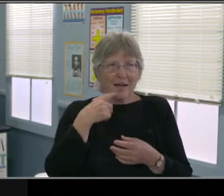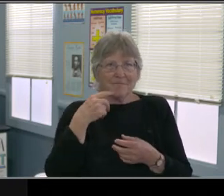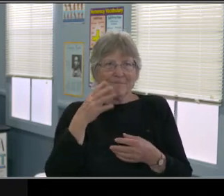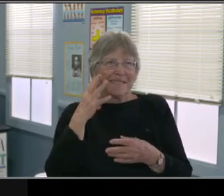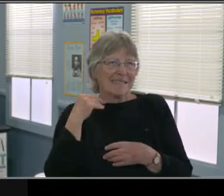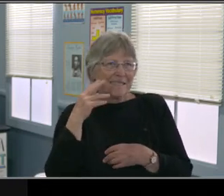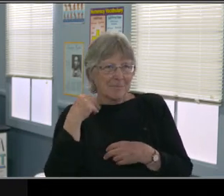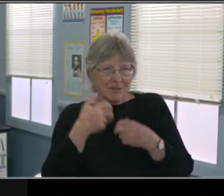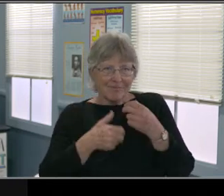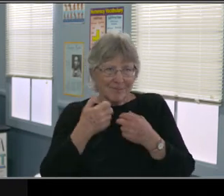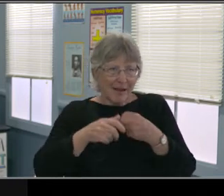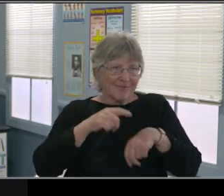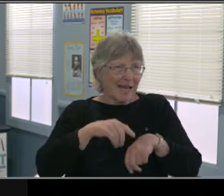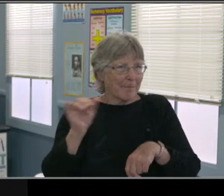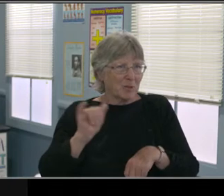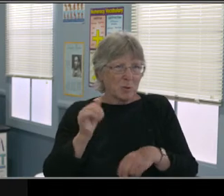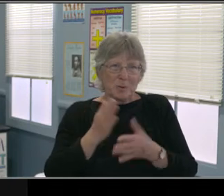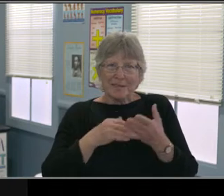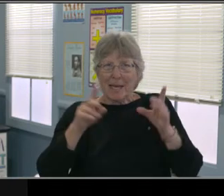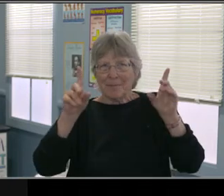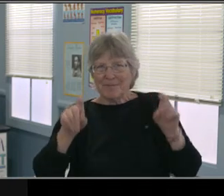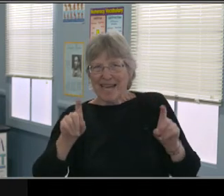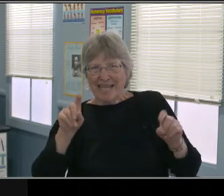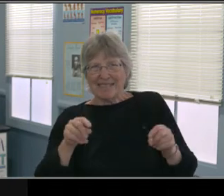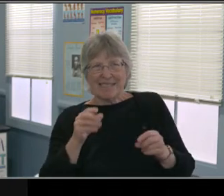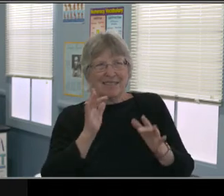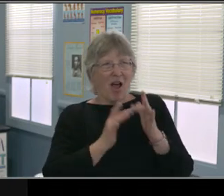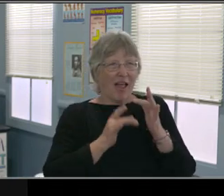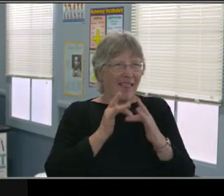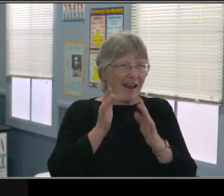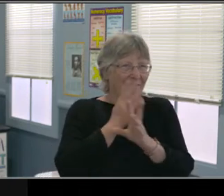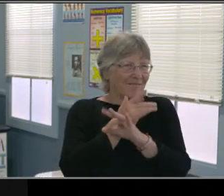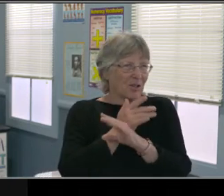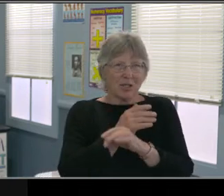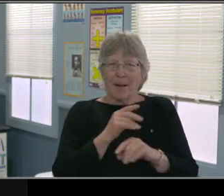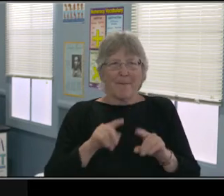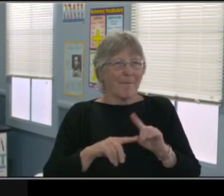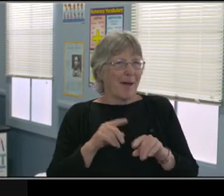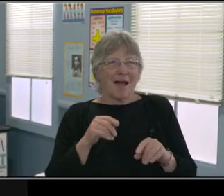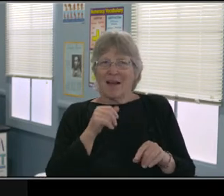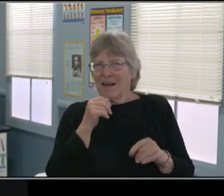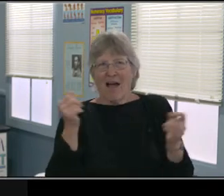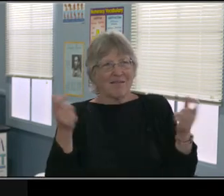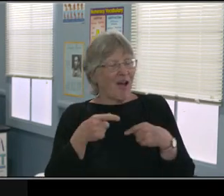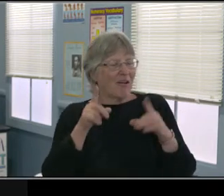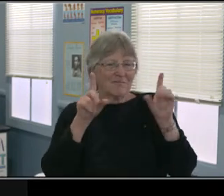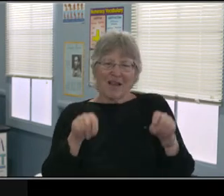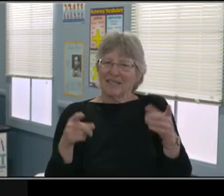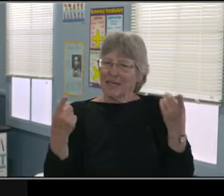and were being done and how the impact of COVID is limiting that.